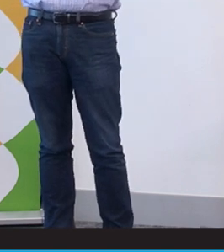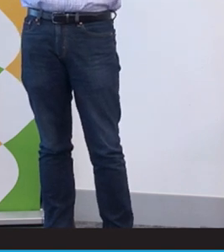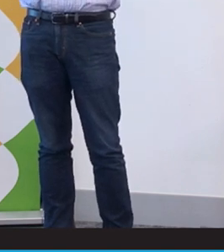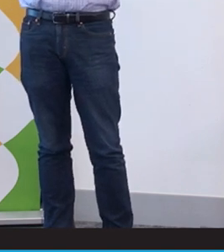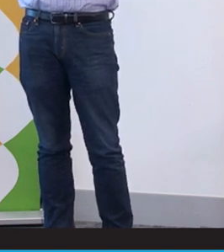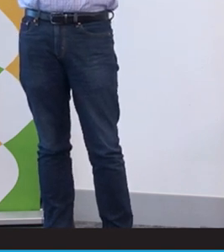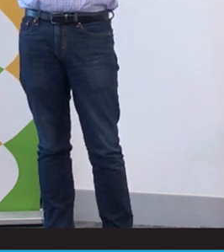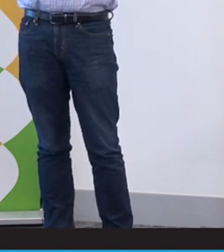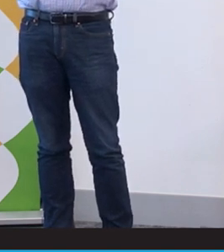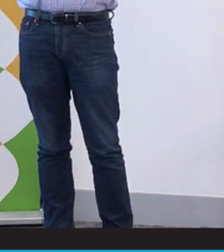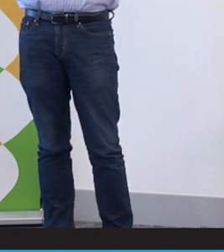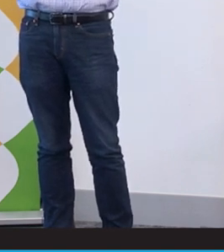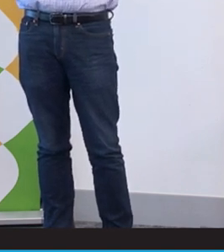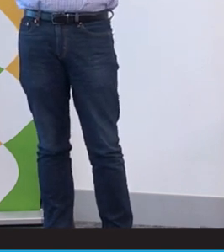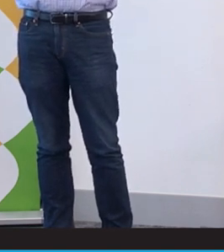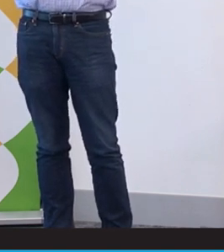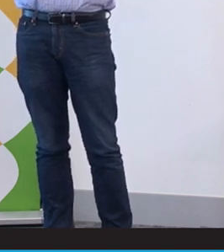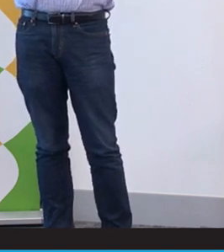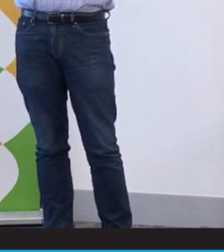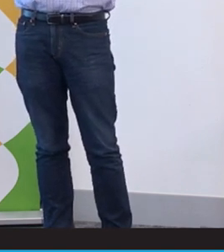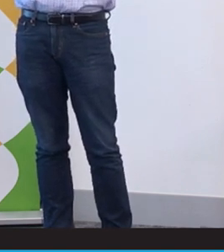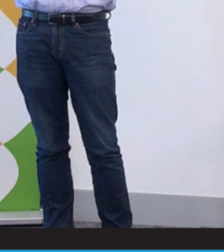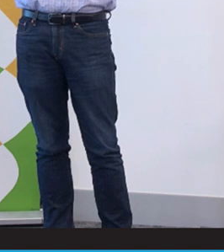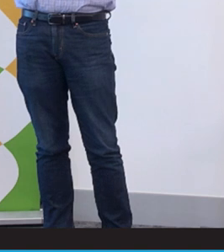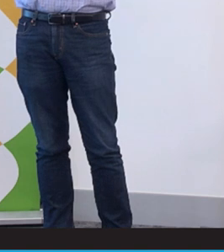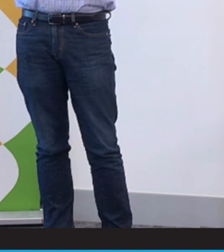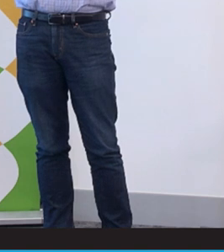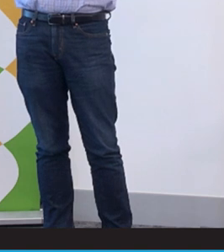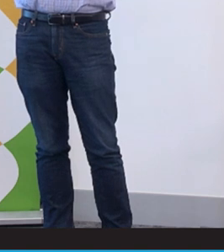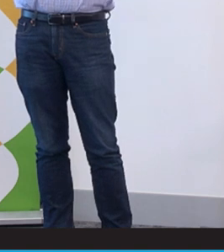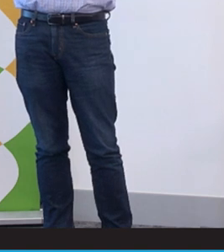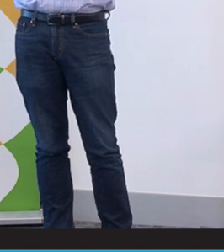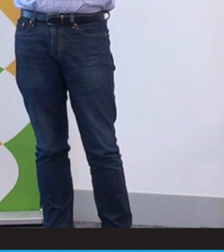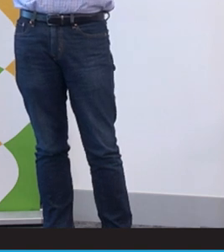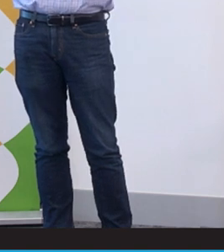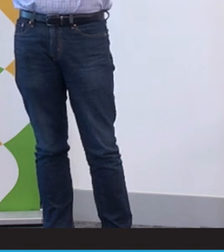That number has increased a lot over the last three census and that's been